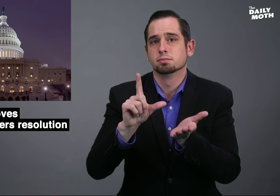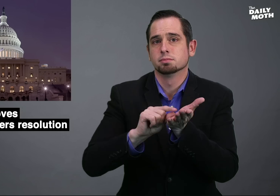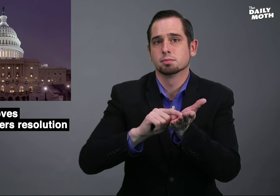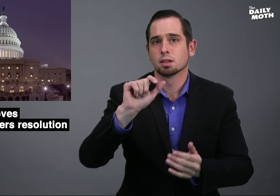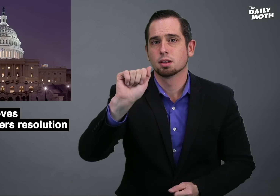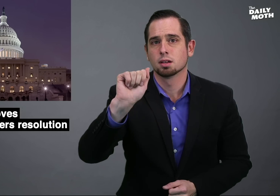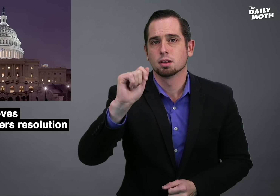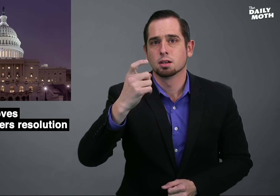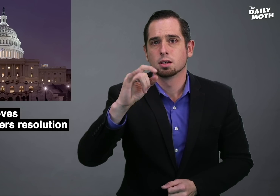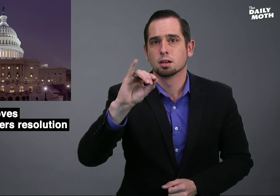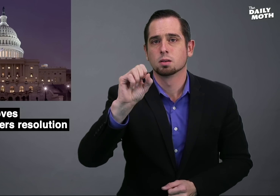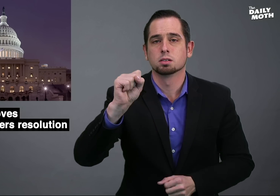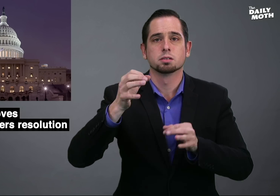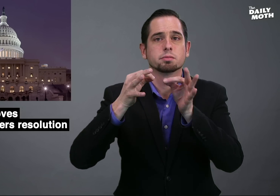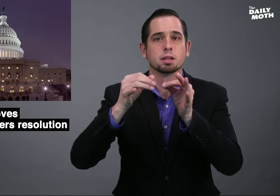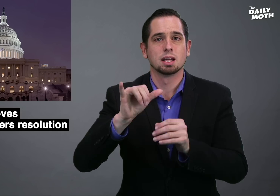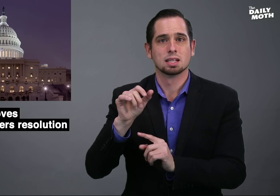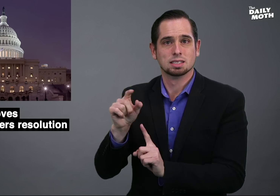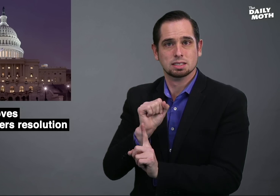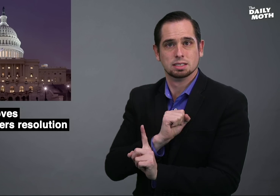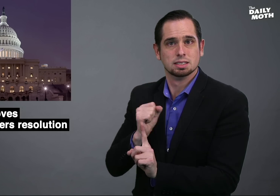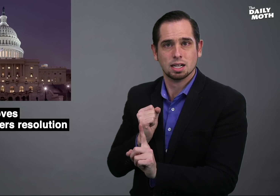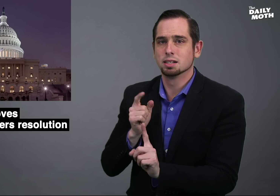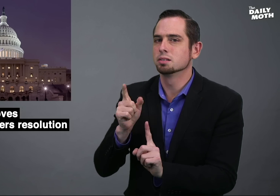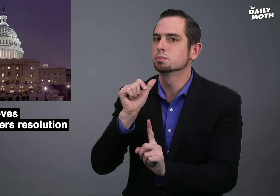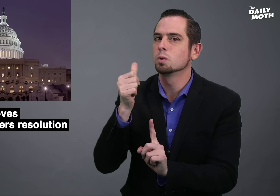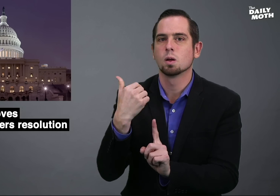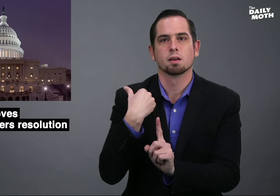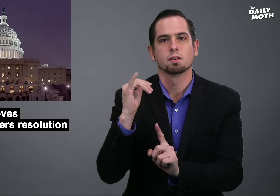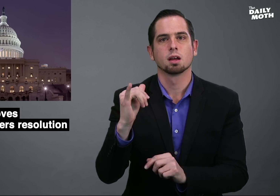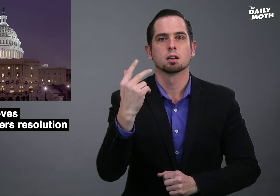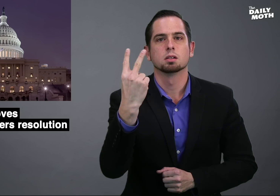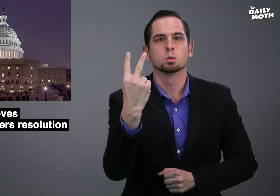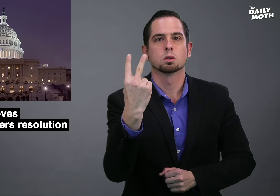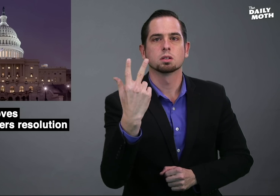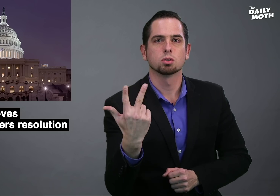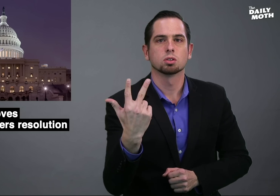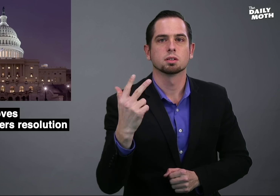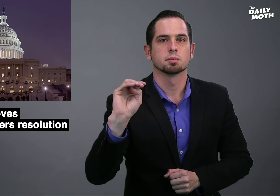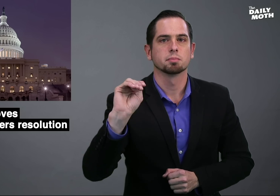Axios explained that the Senate does not have the two-thirds